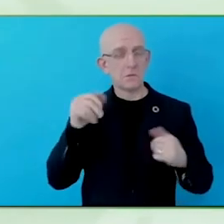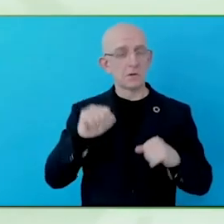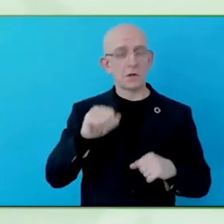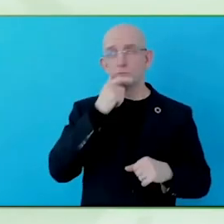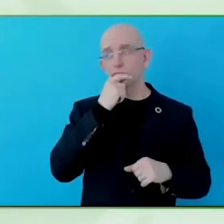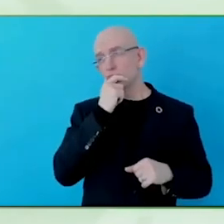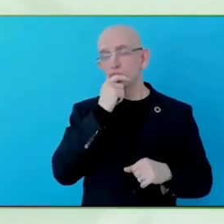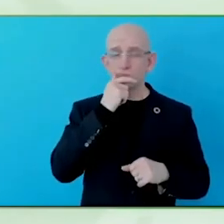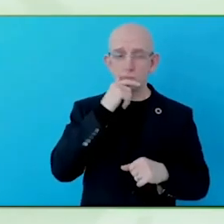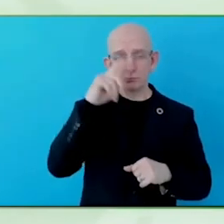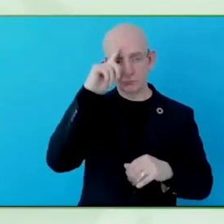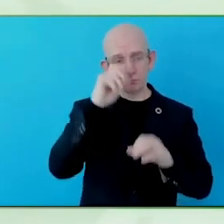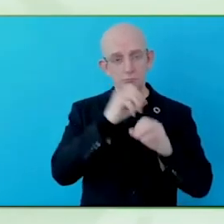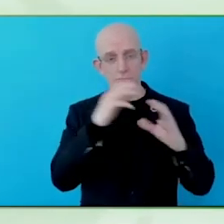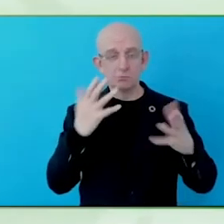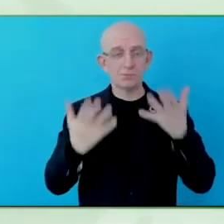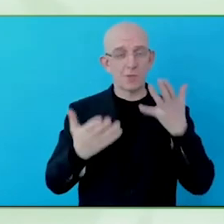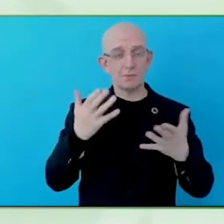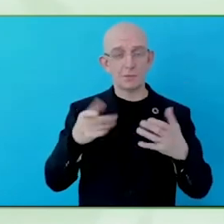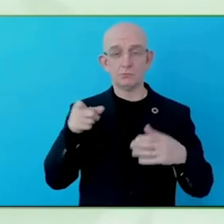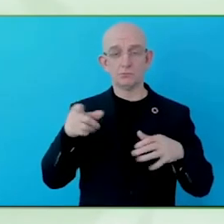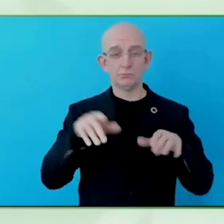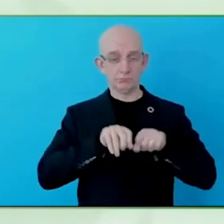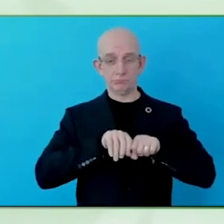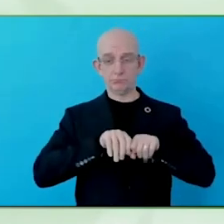I think it was about two weeks after the launch of the revised